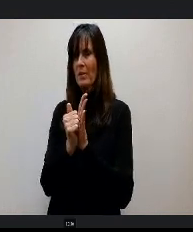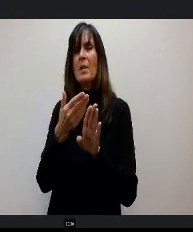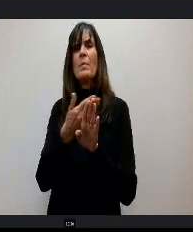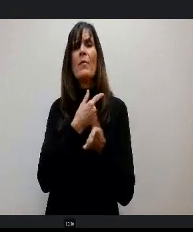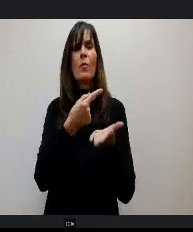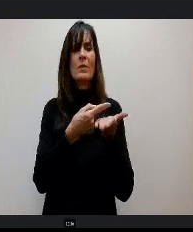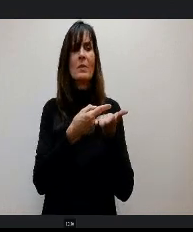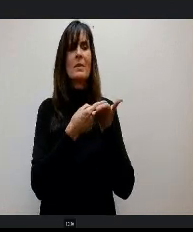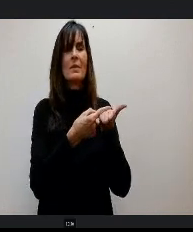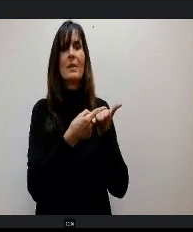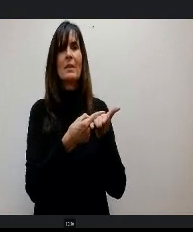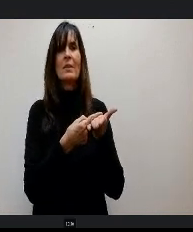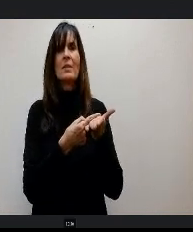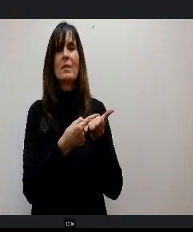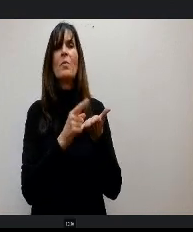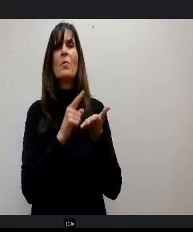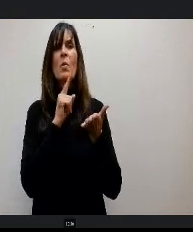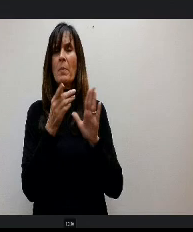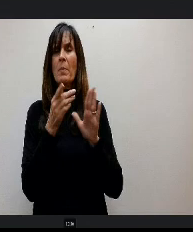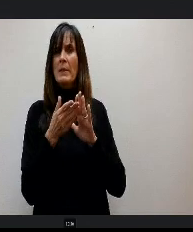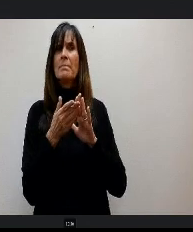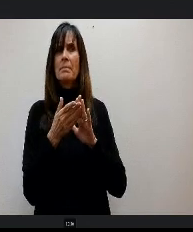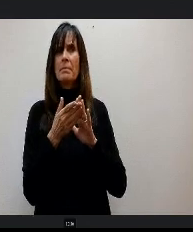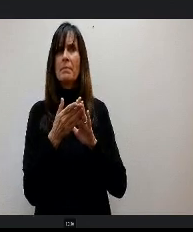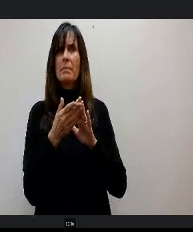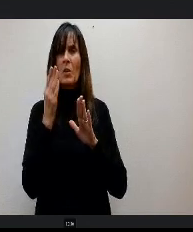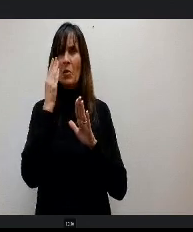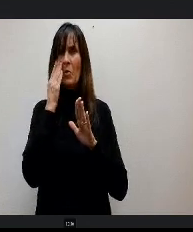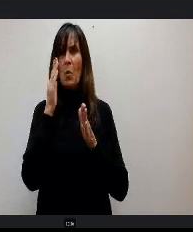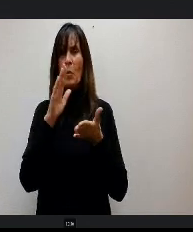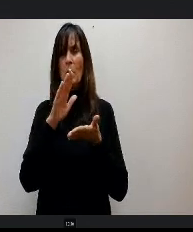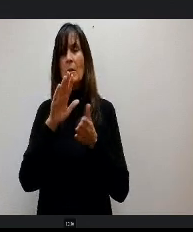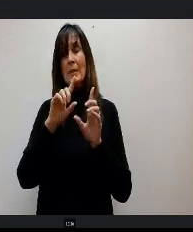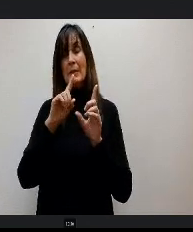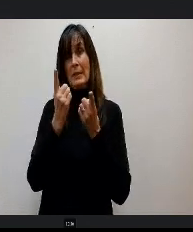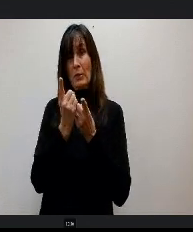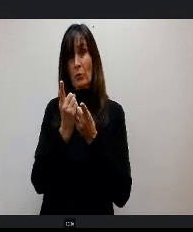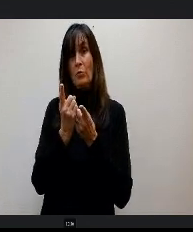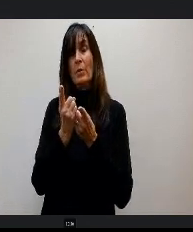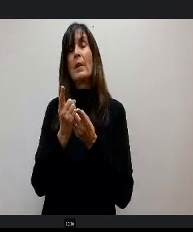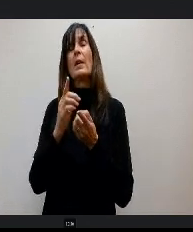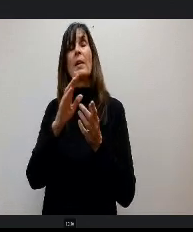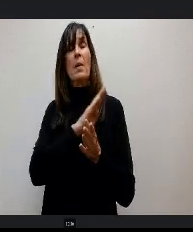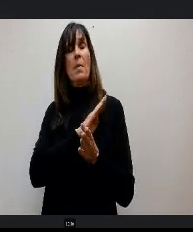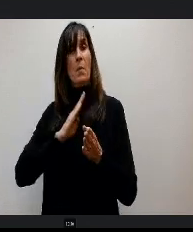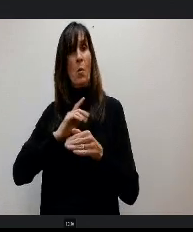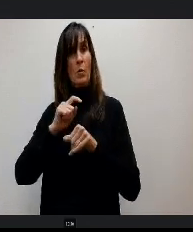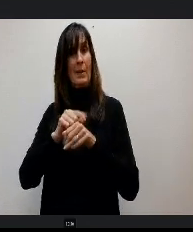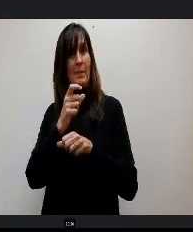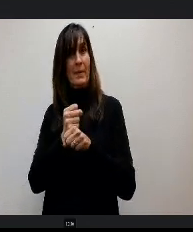to be efficient and intentional with district, school and board time next year. The Board of Education is moving our meetings